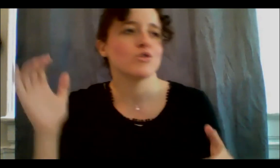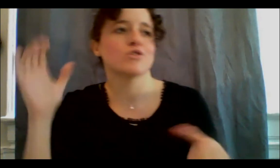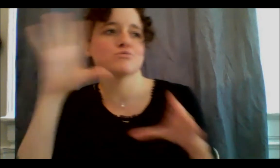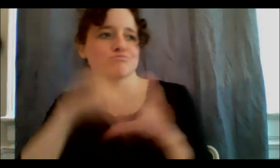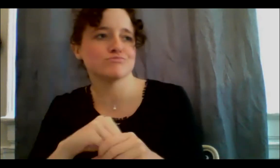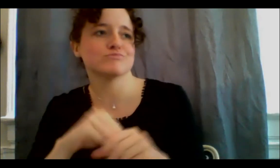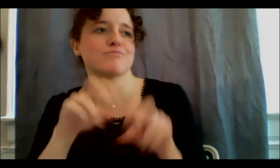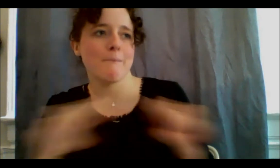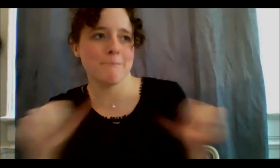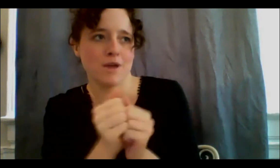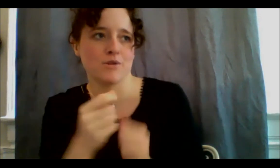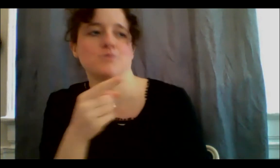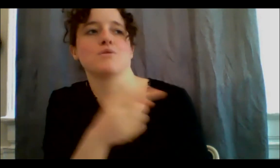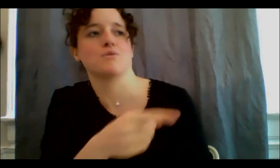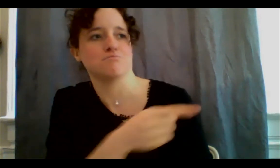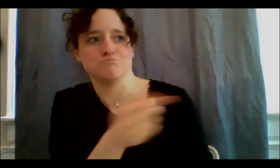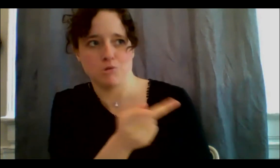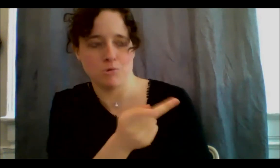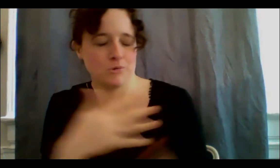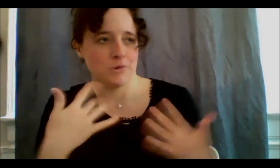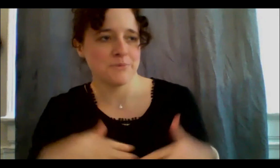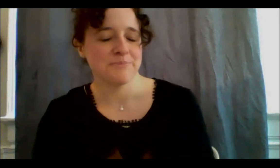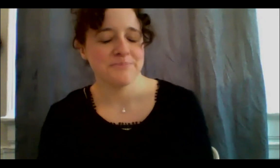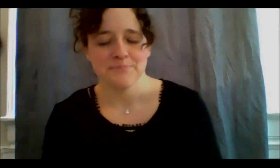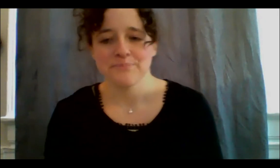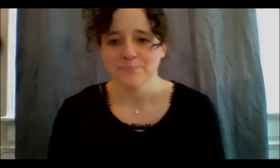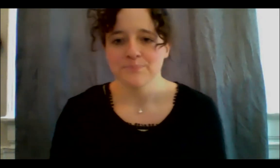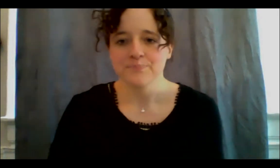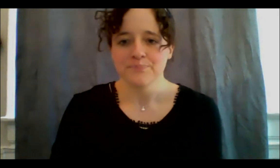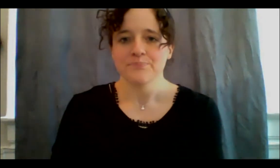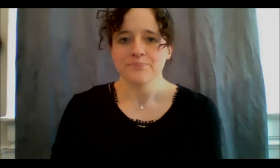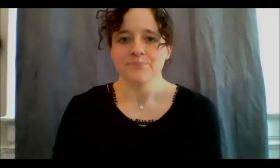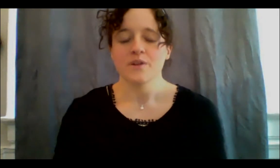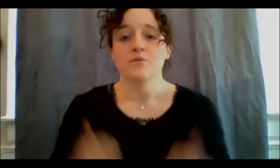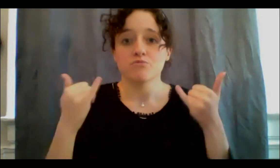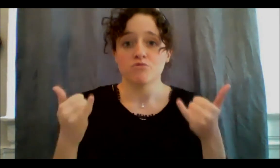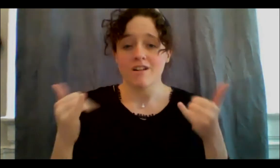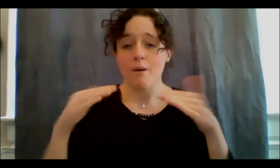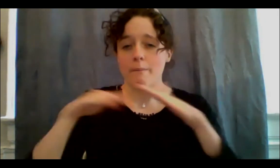I'm going to just start with a very basic time in my life of learning